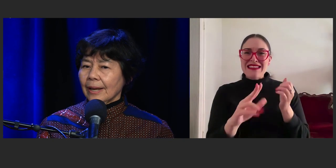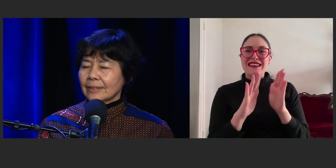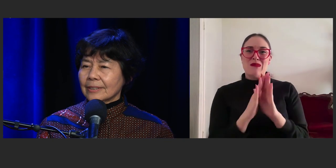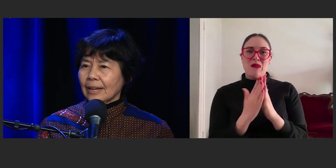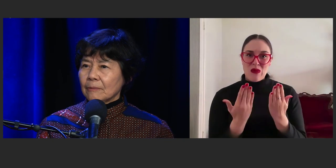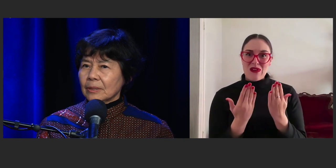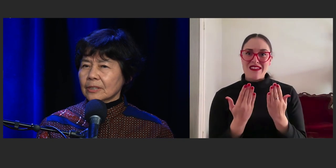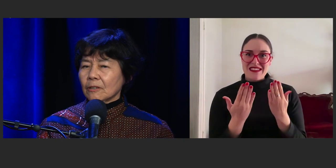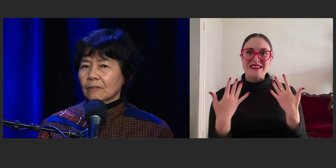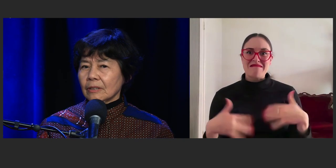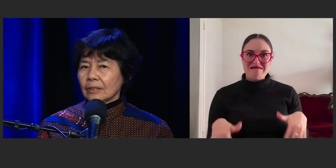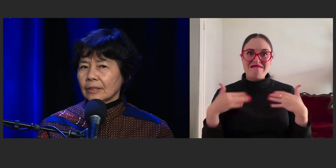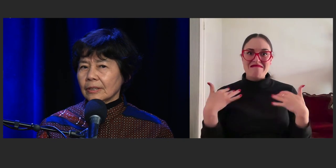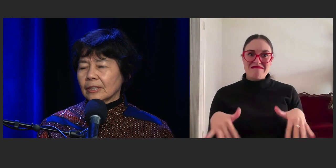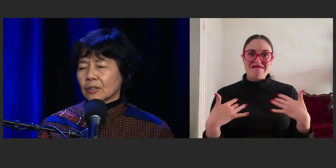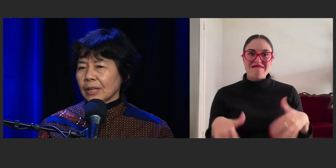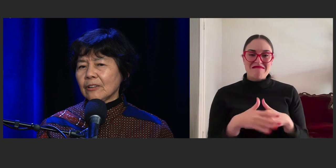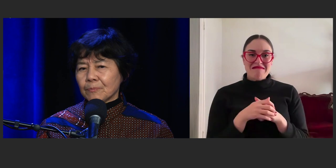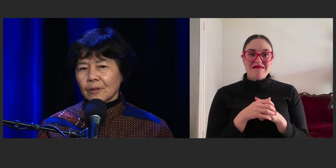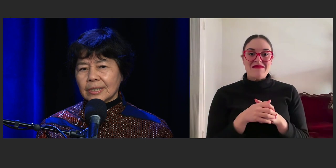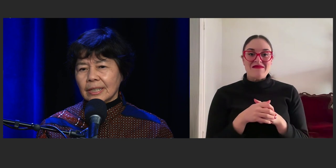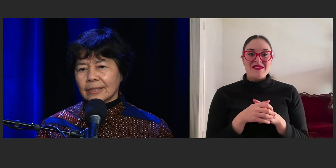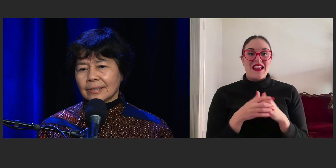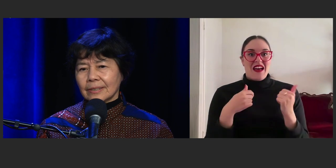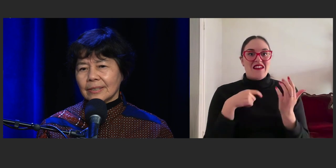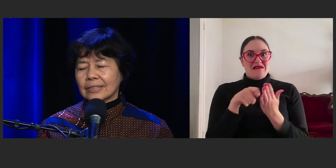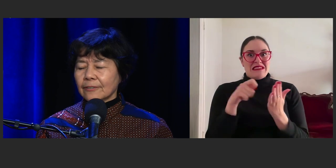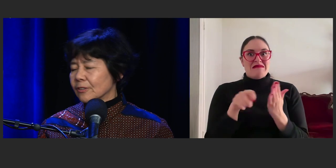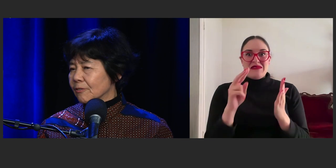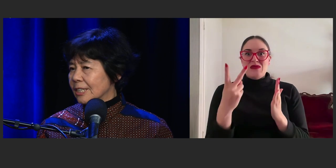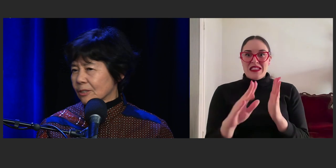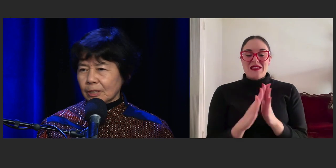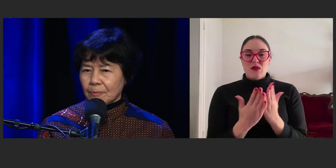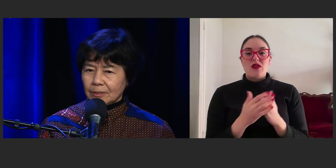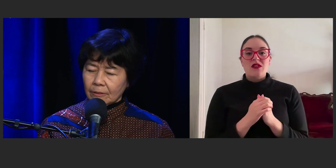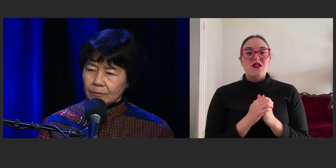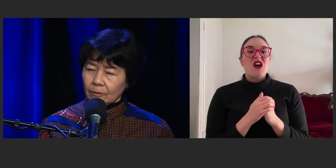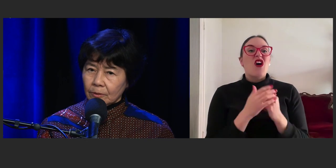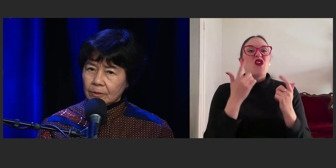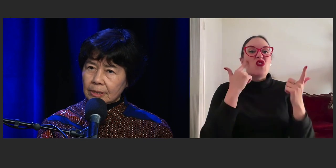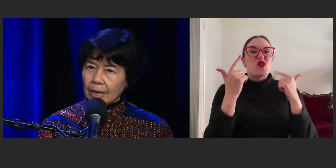And so the creative process is different for each one of my novels.